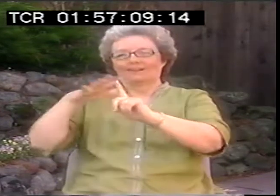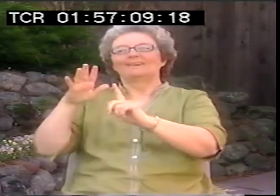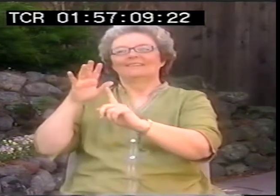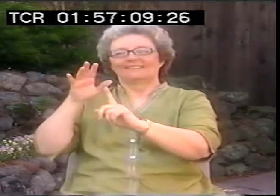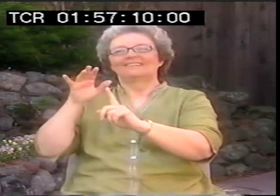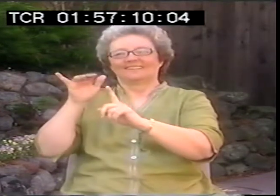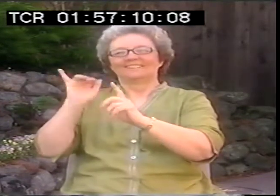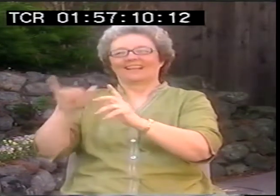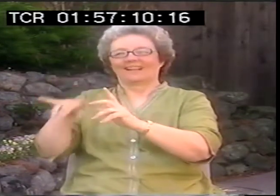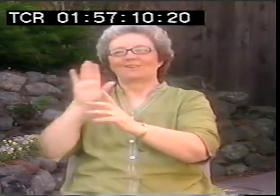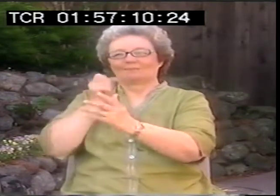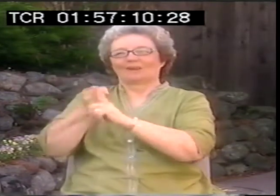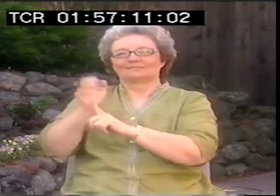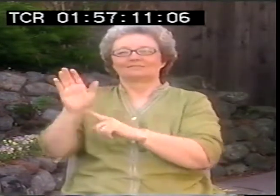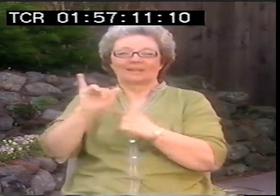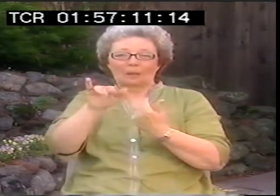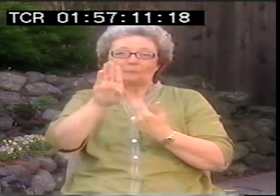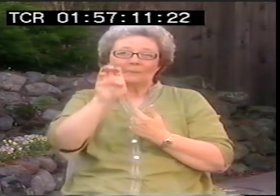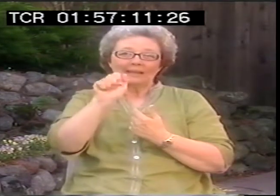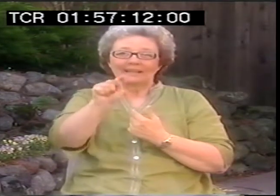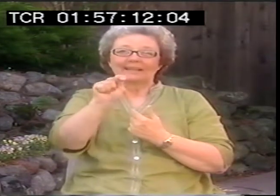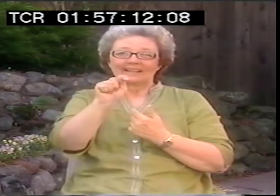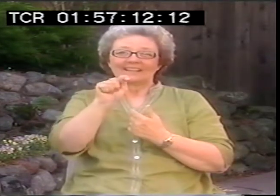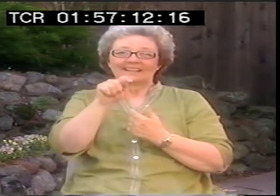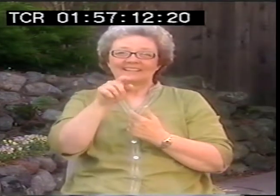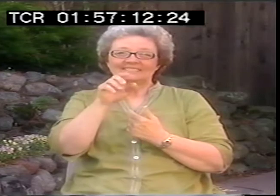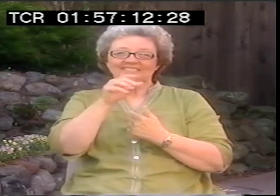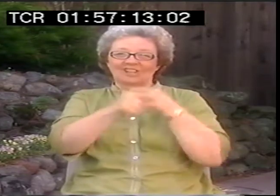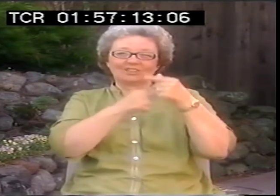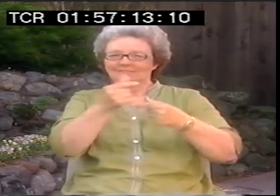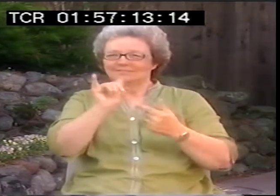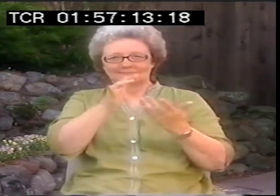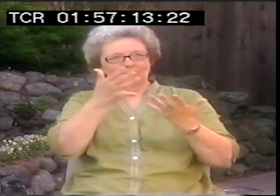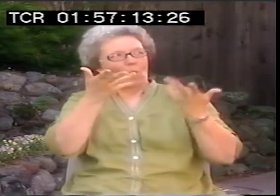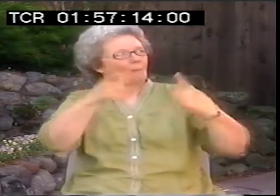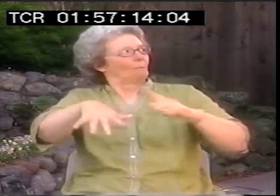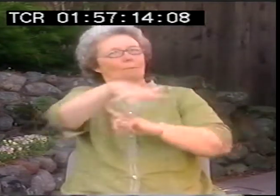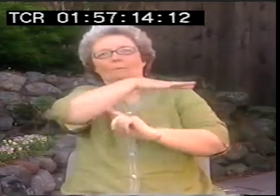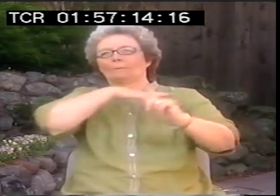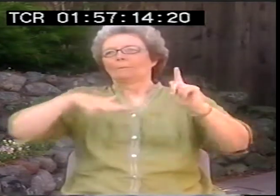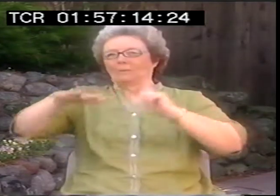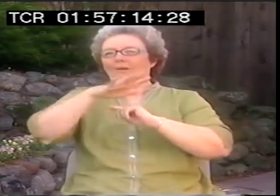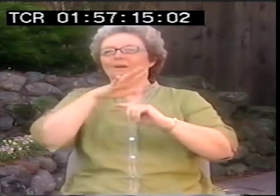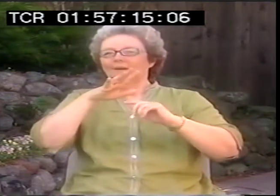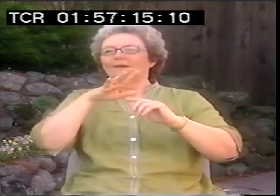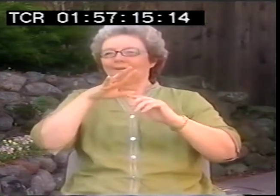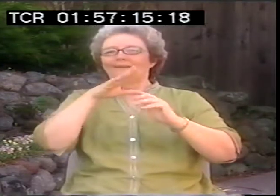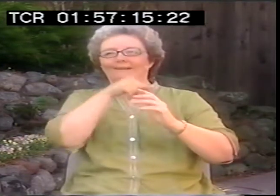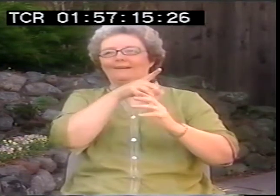So what happens in your environment is very much a part of that. You look at the Beat generation poetry,